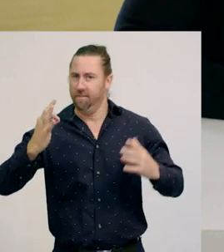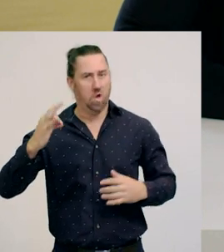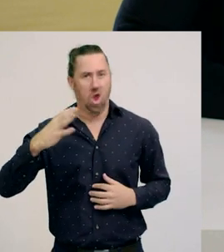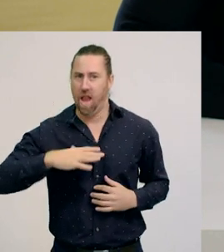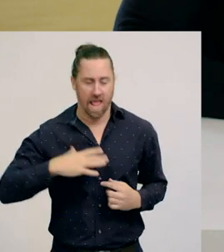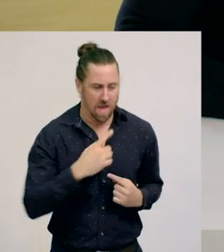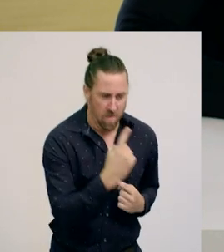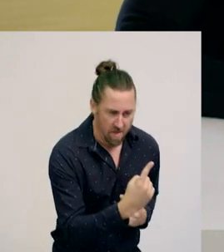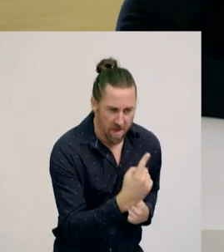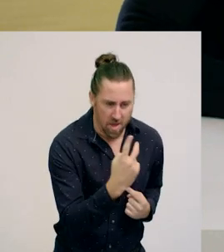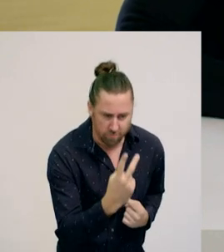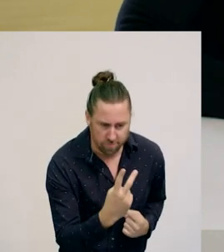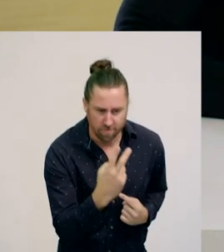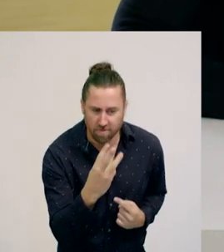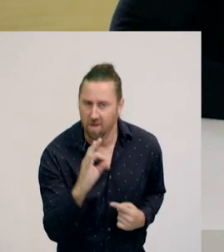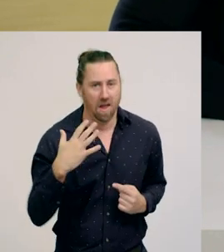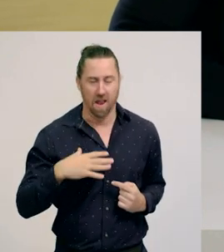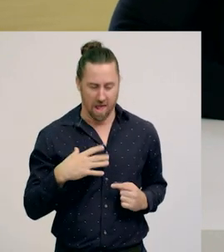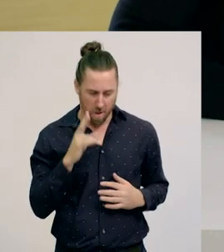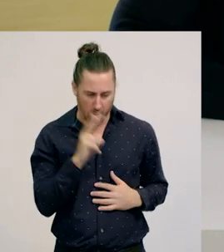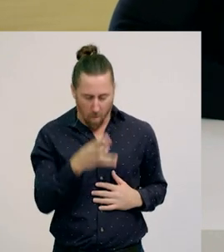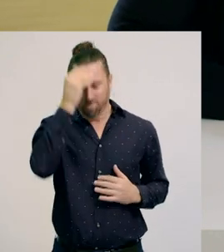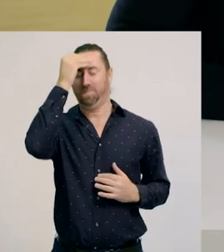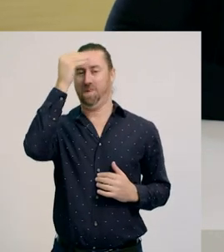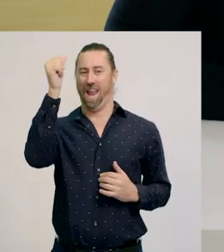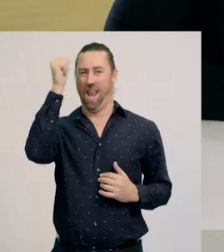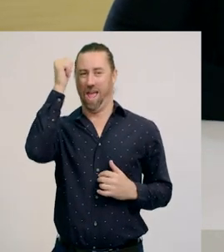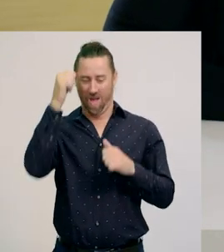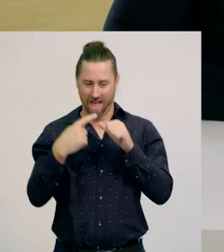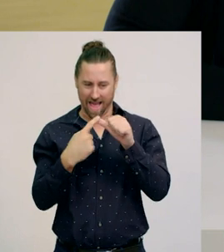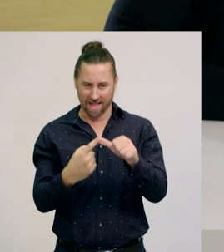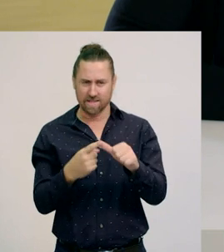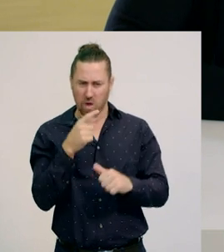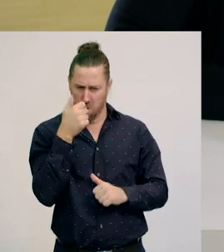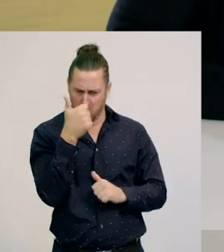It’s such a great skill to have. Is that what we’re learning about today?